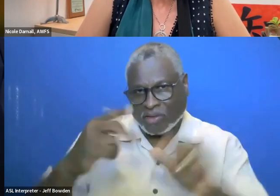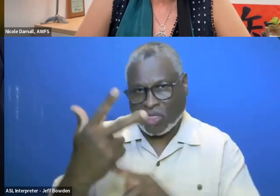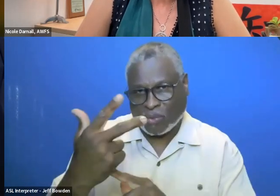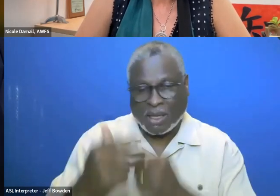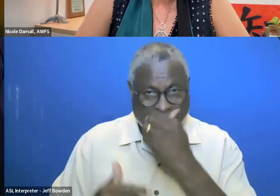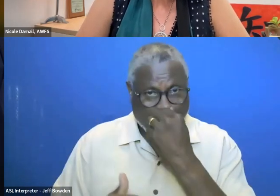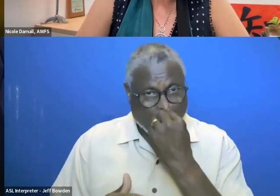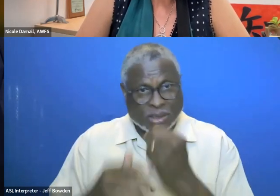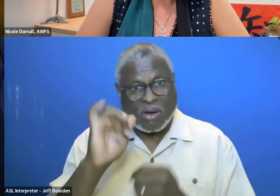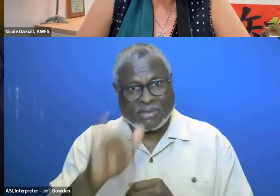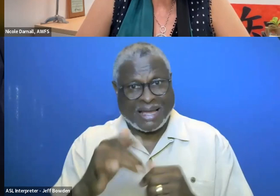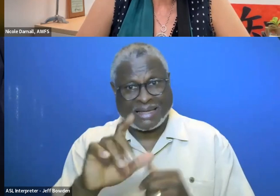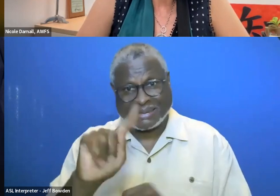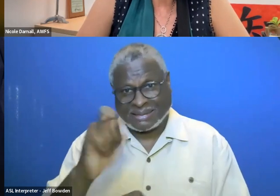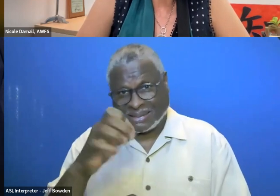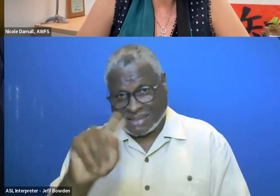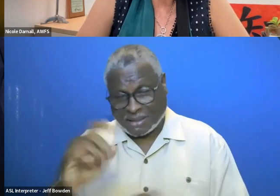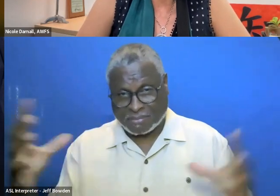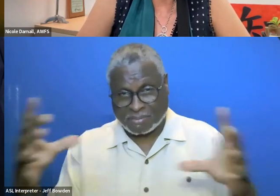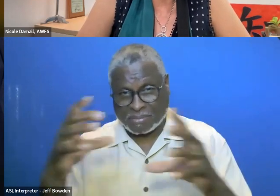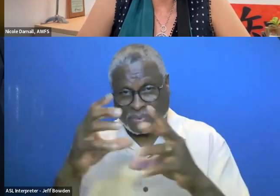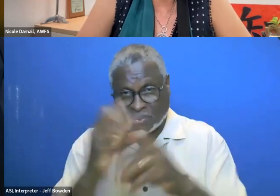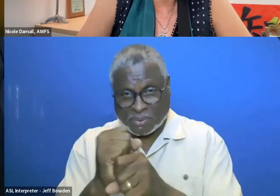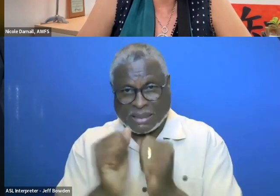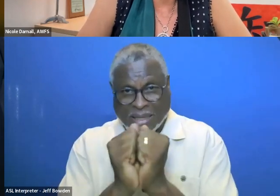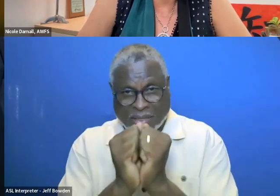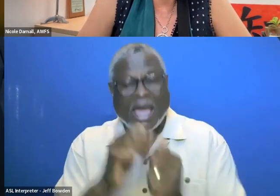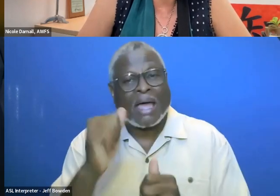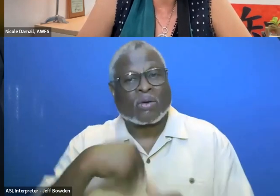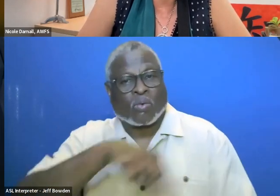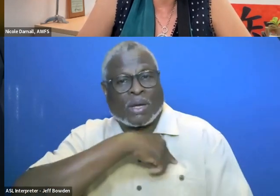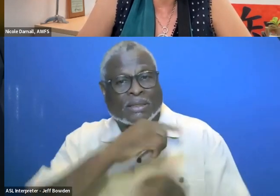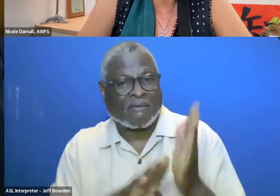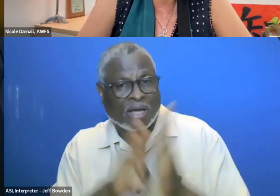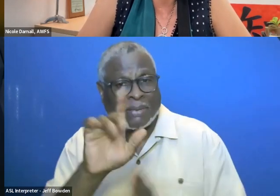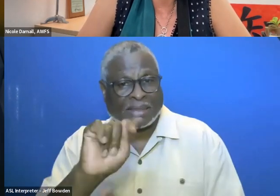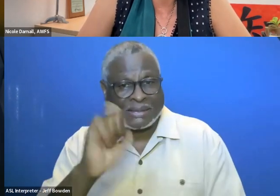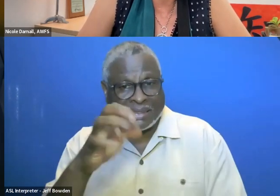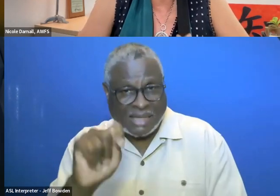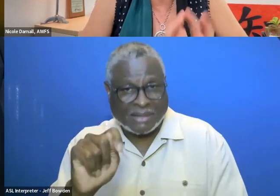So the text is coming together, and we are developing text related to next steps as well